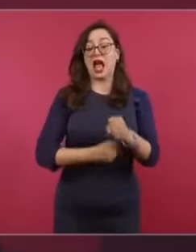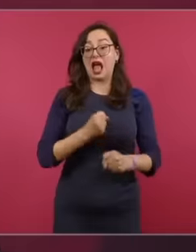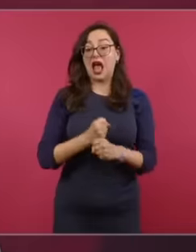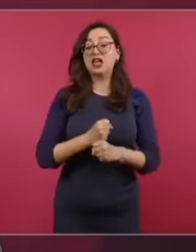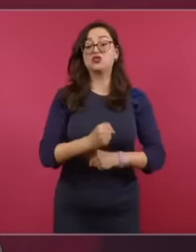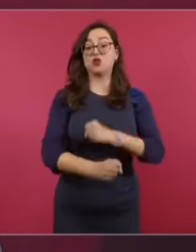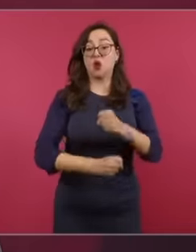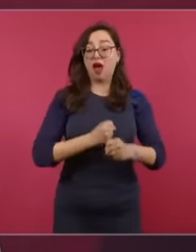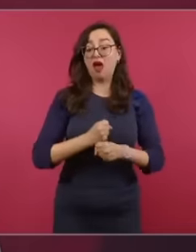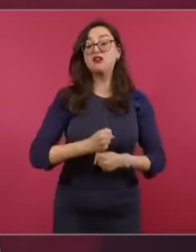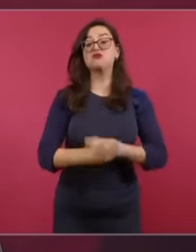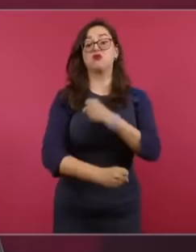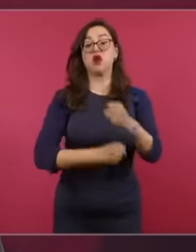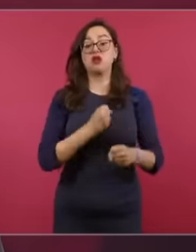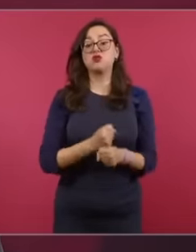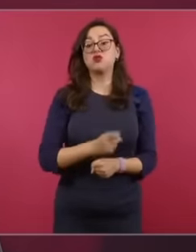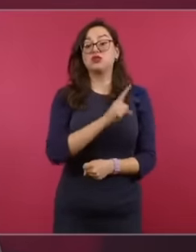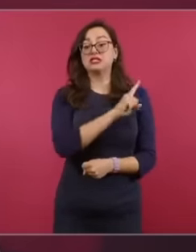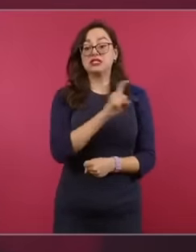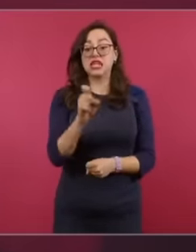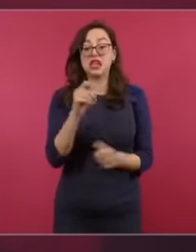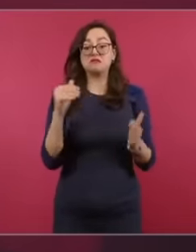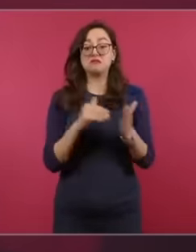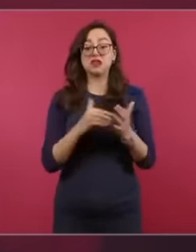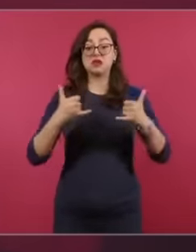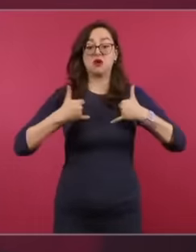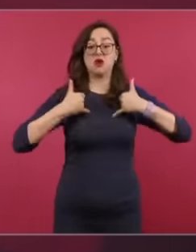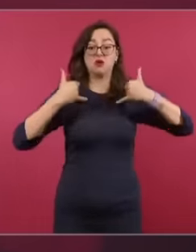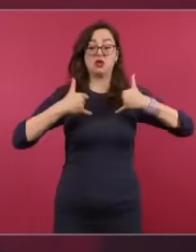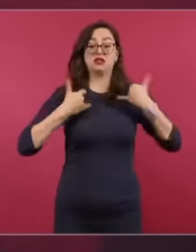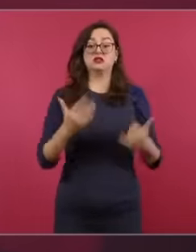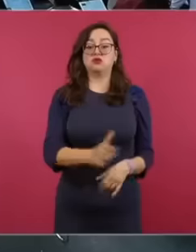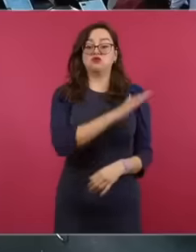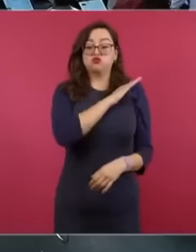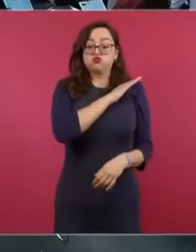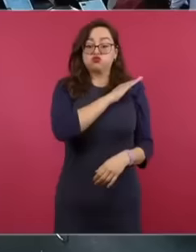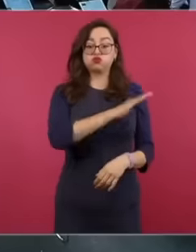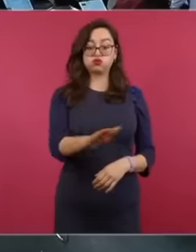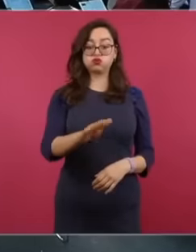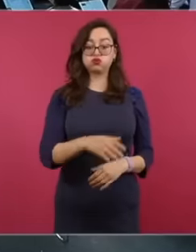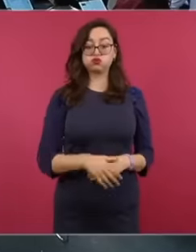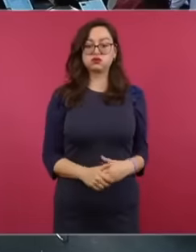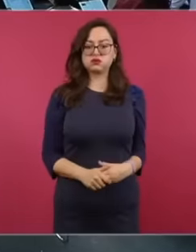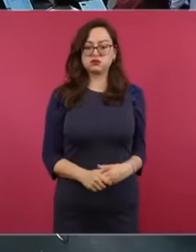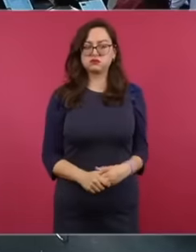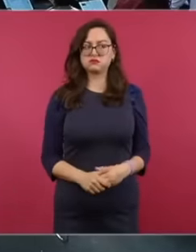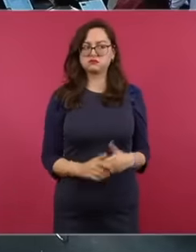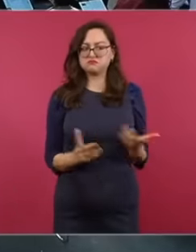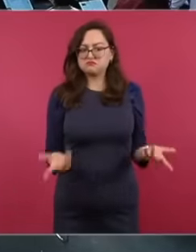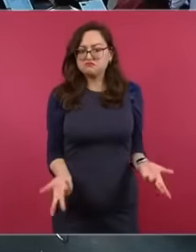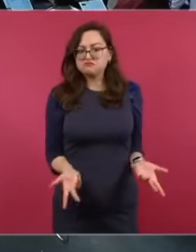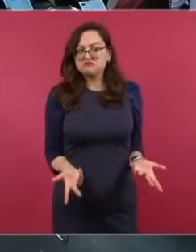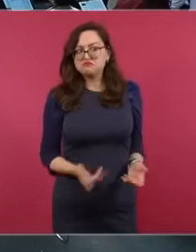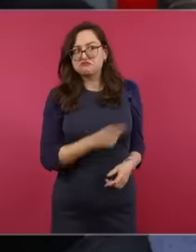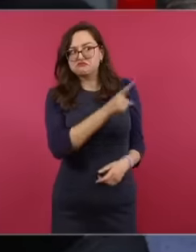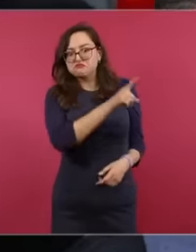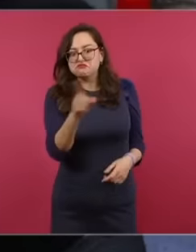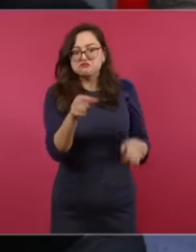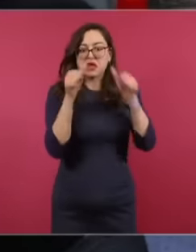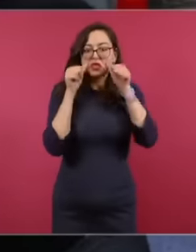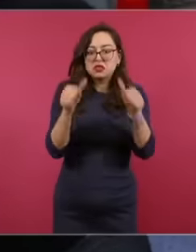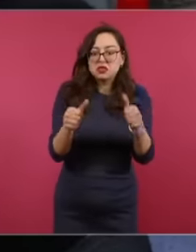every year in the United States and I ask what they are doing